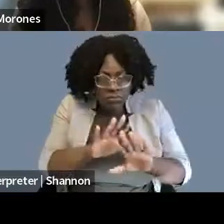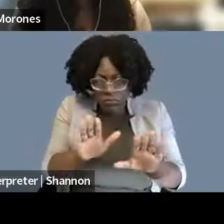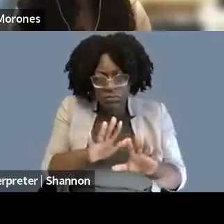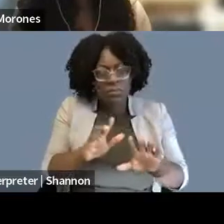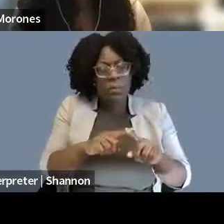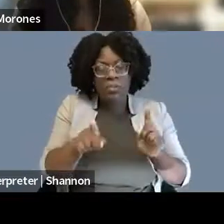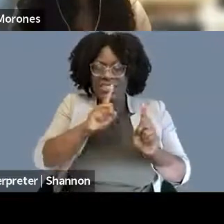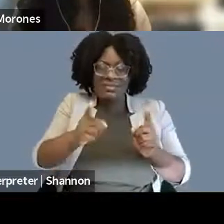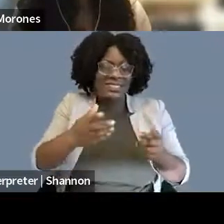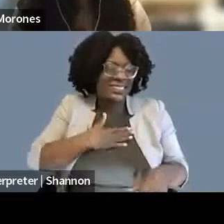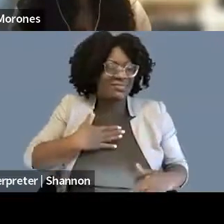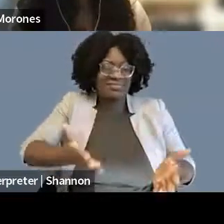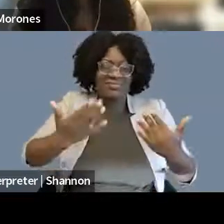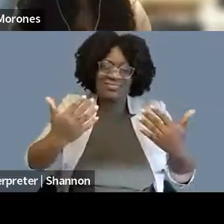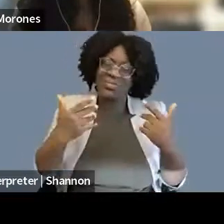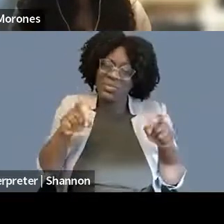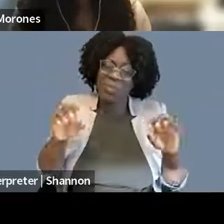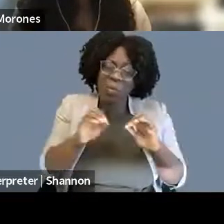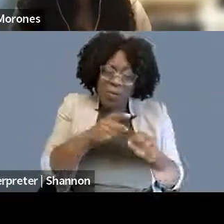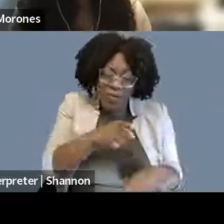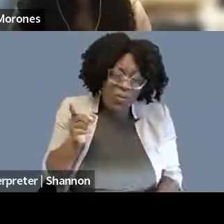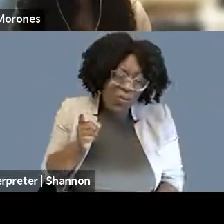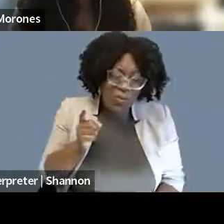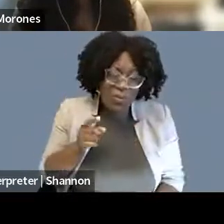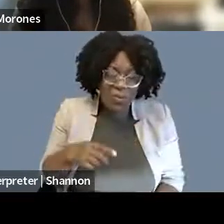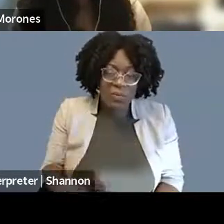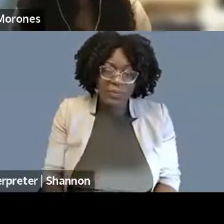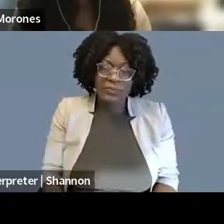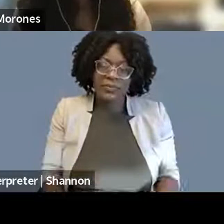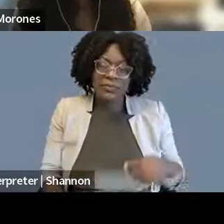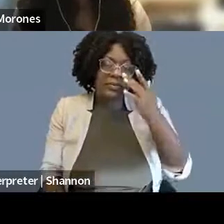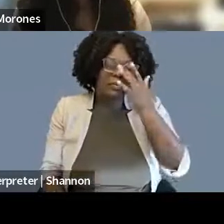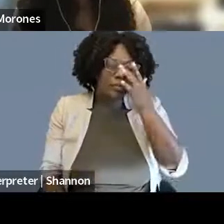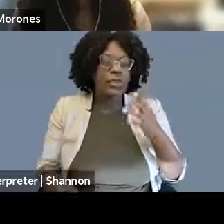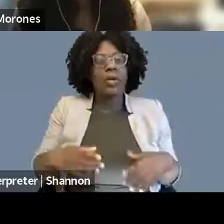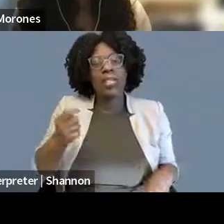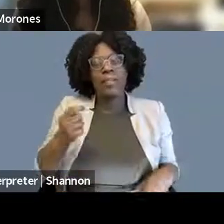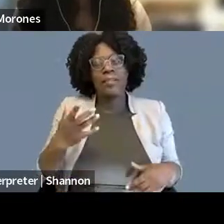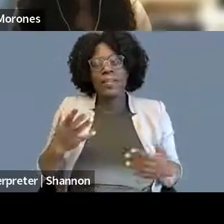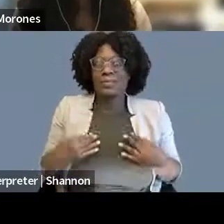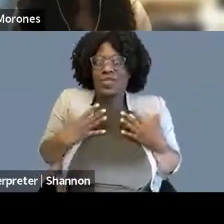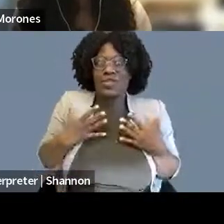I am saying we need more of you. So it is out of inspiration and excitement and wanting to build, as I call it,